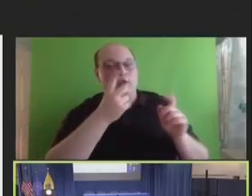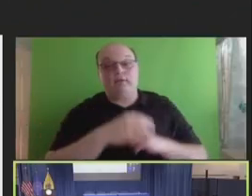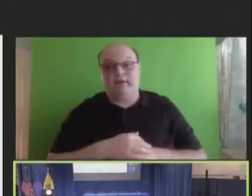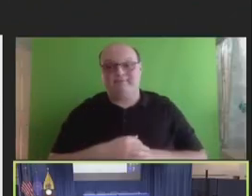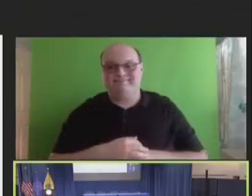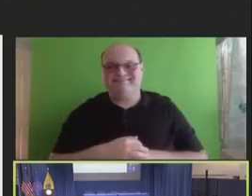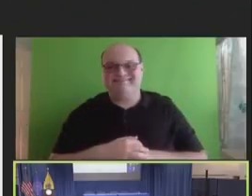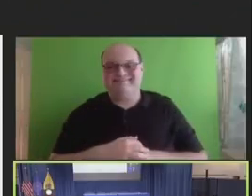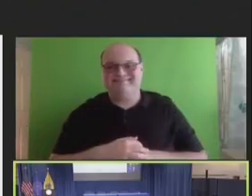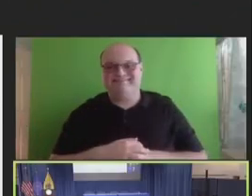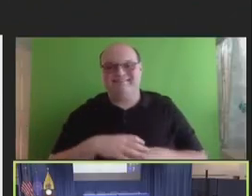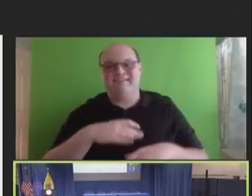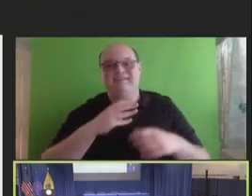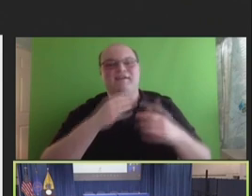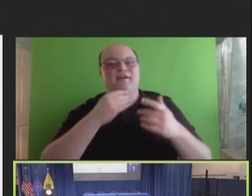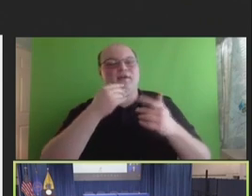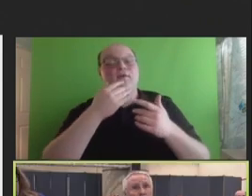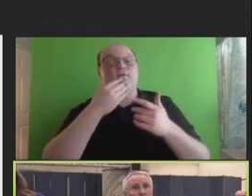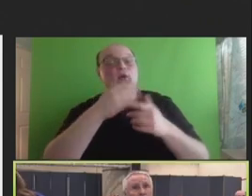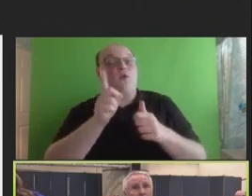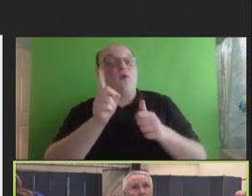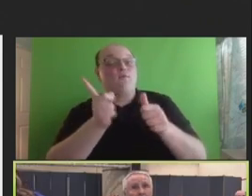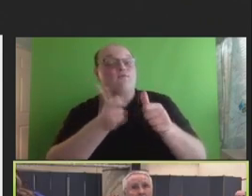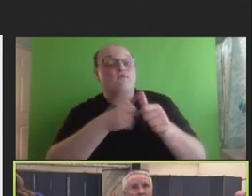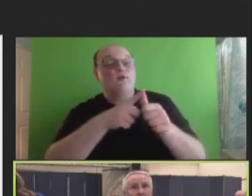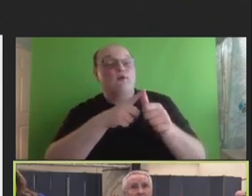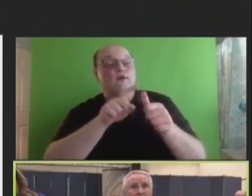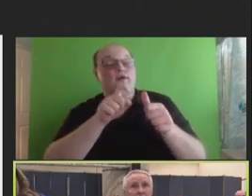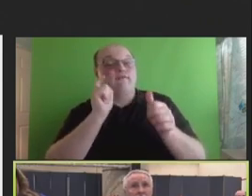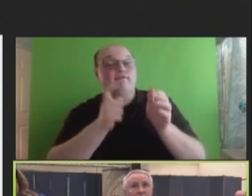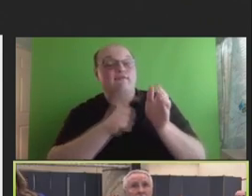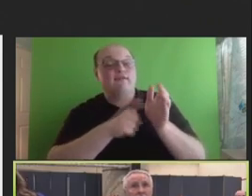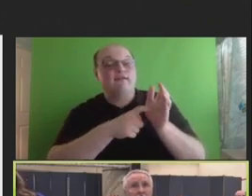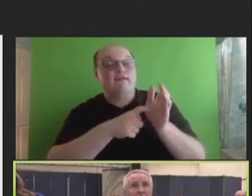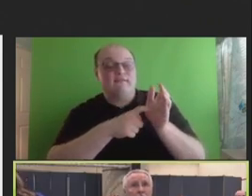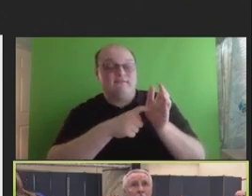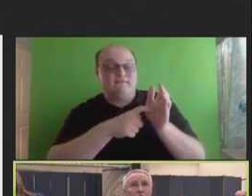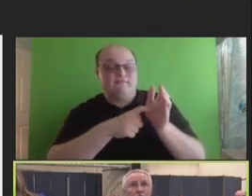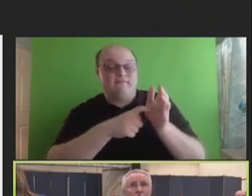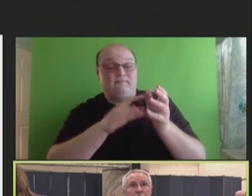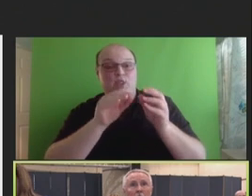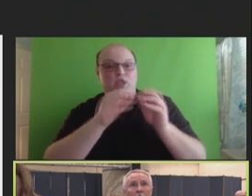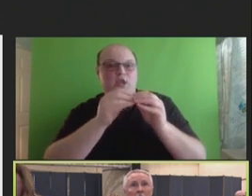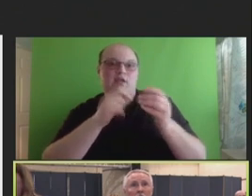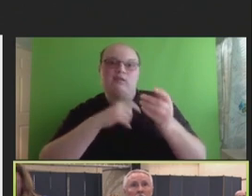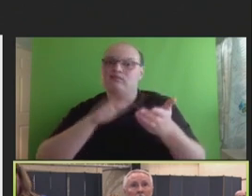and throw out the first question. You know, recognizing that the numbers are small, both